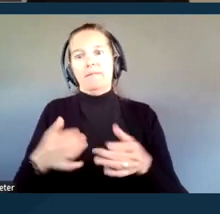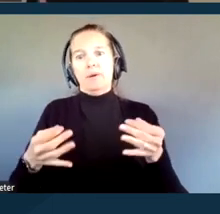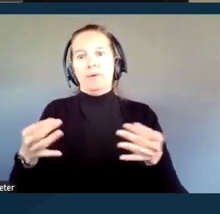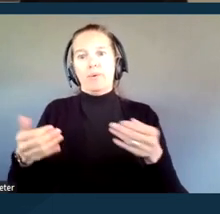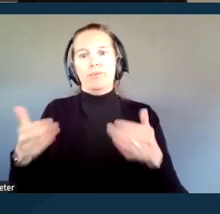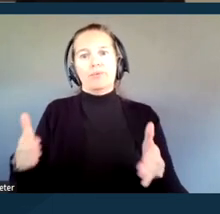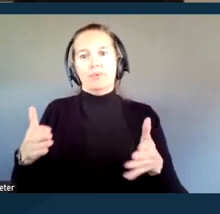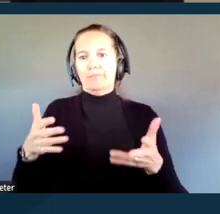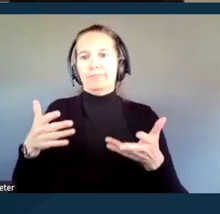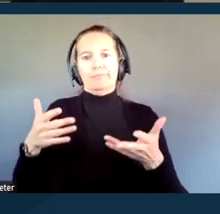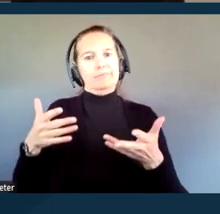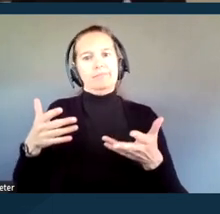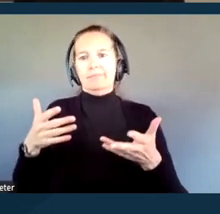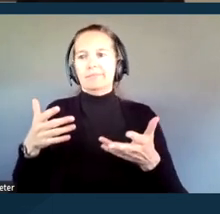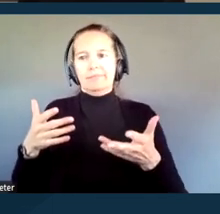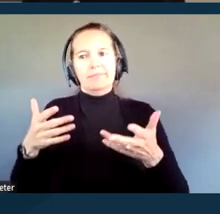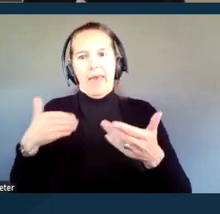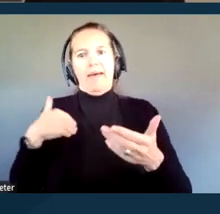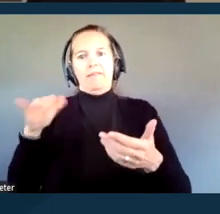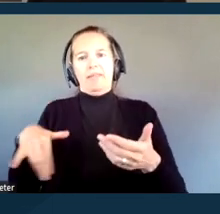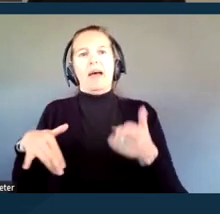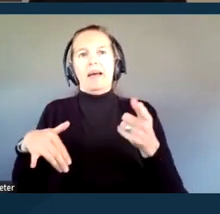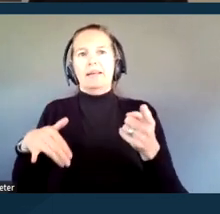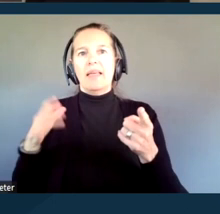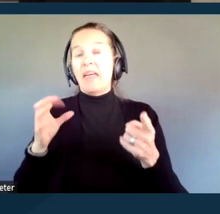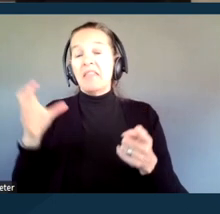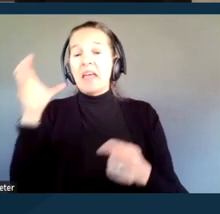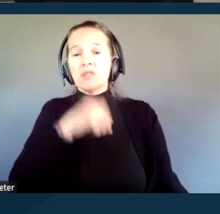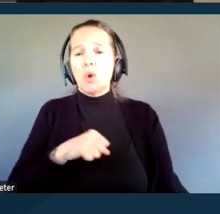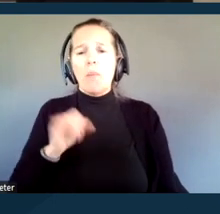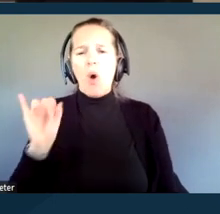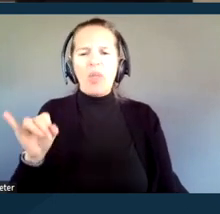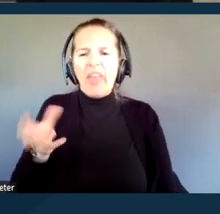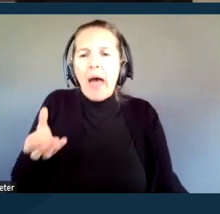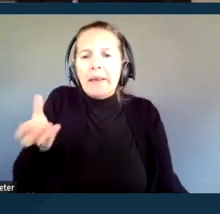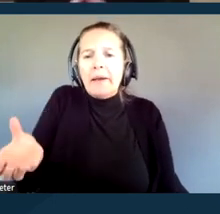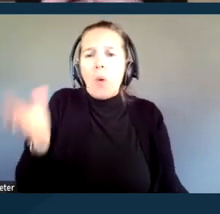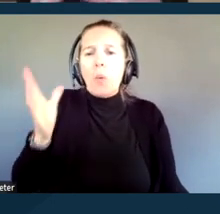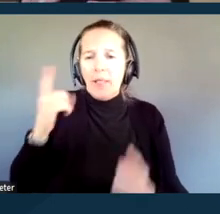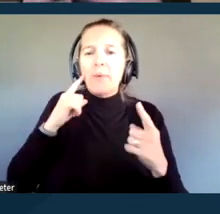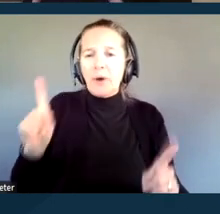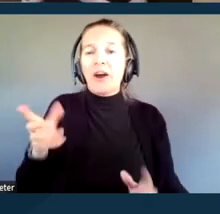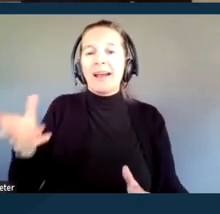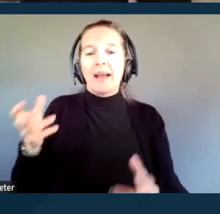assumes that this sort of device is going to work, but it doesn't. And this is, again,